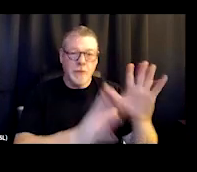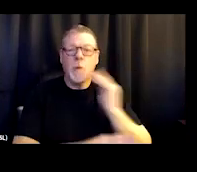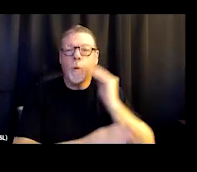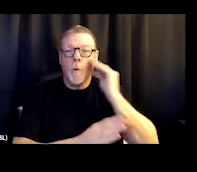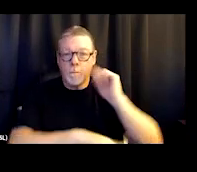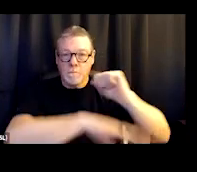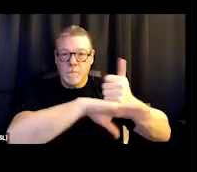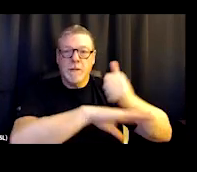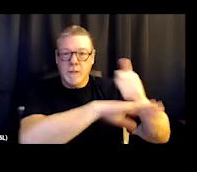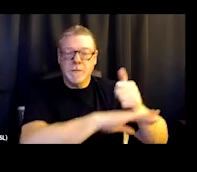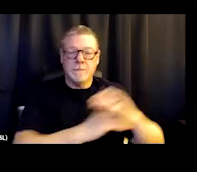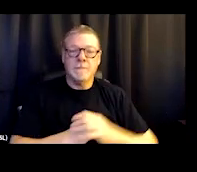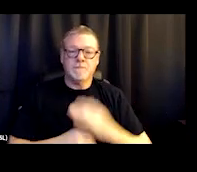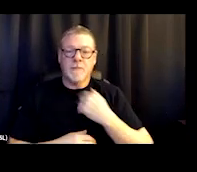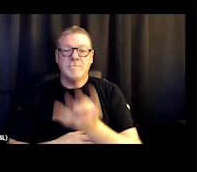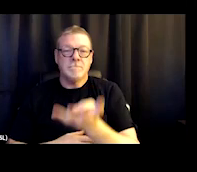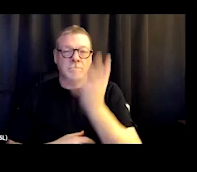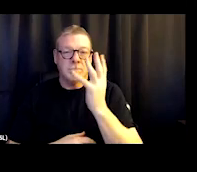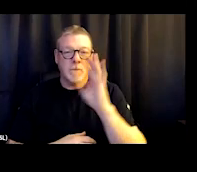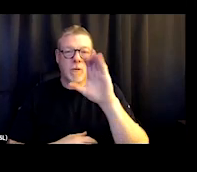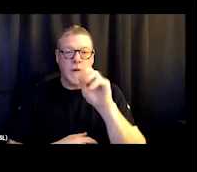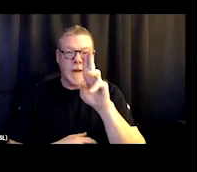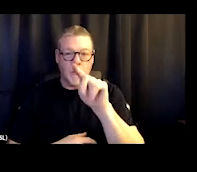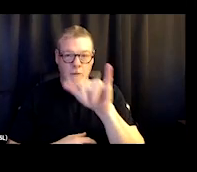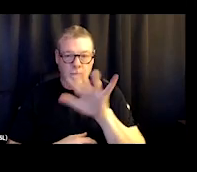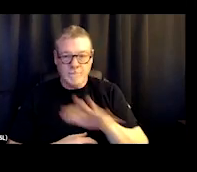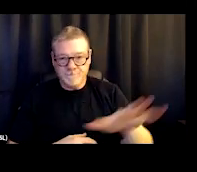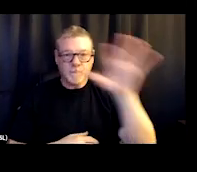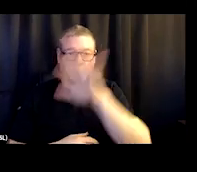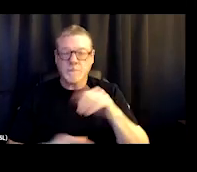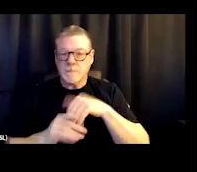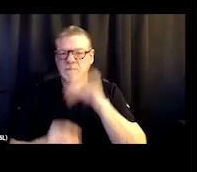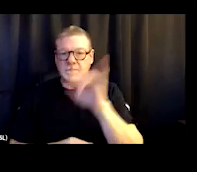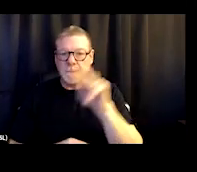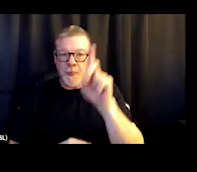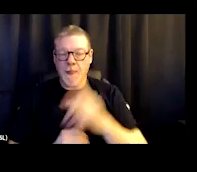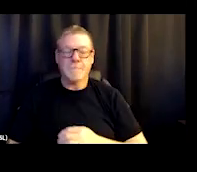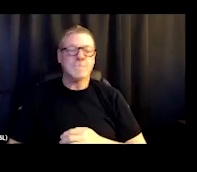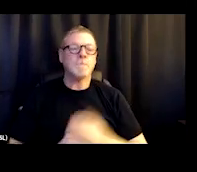We serve like a four-county area in Central Indiana. We have supportive group living, so group homes,